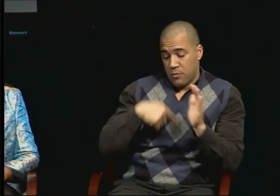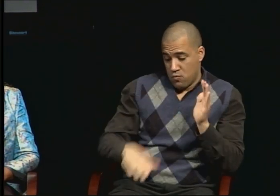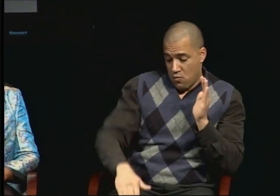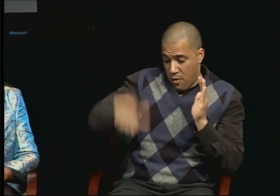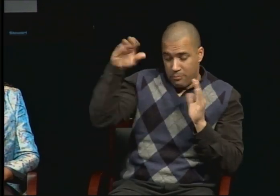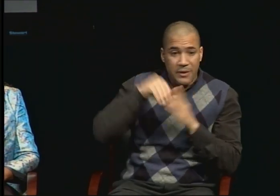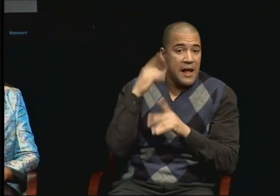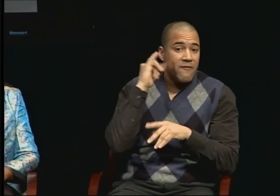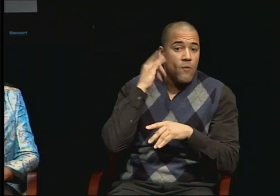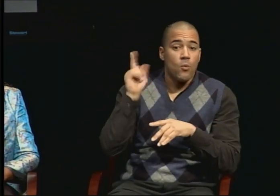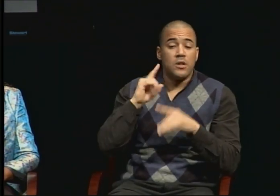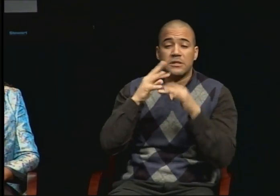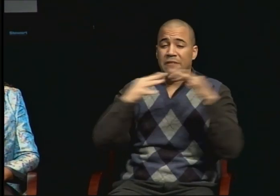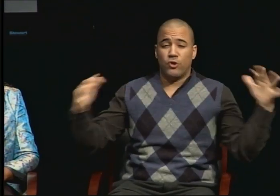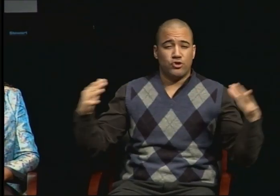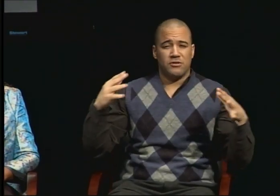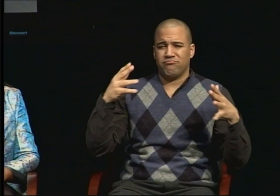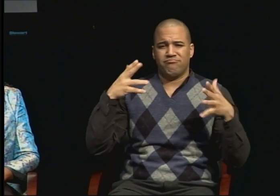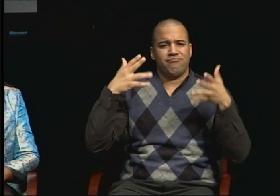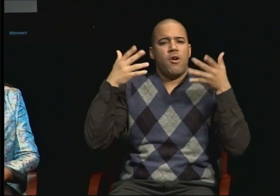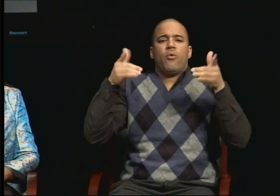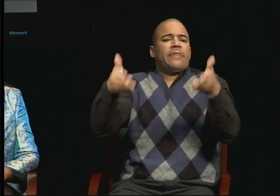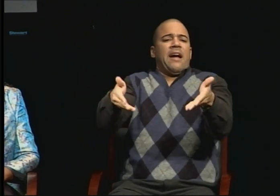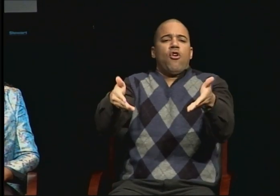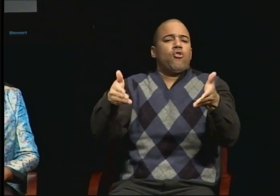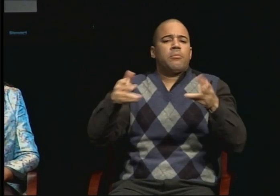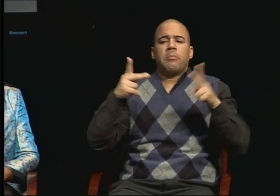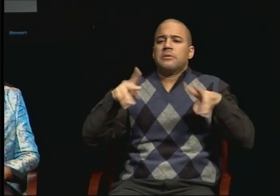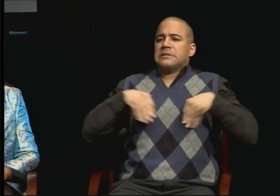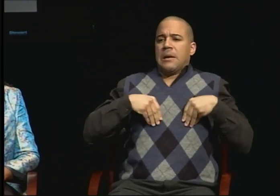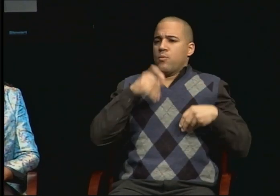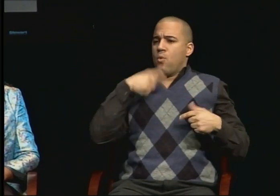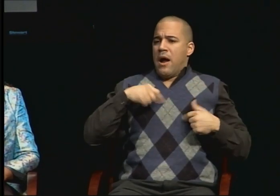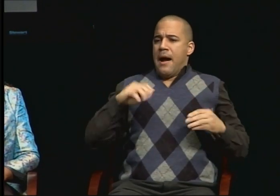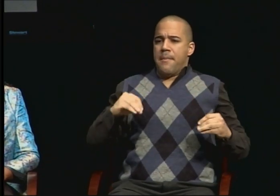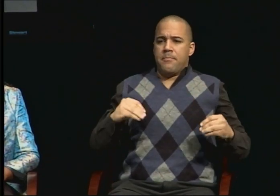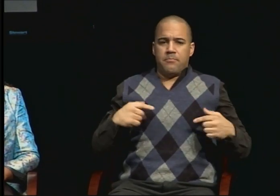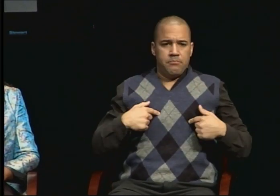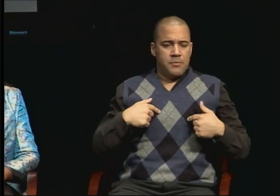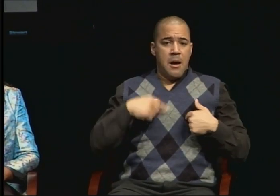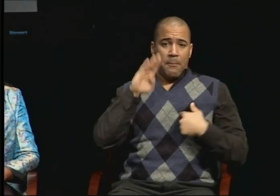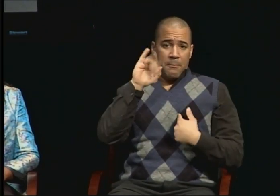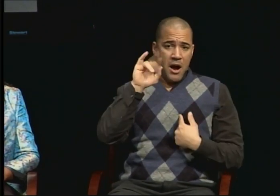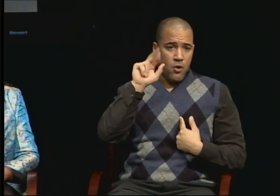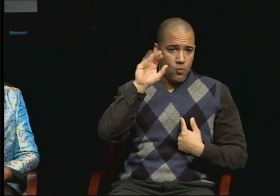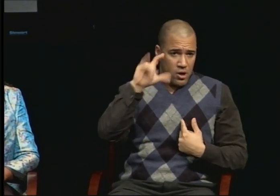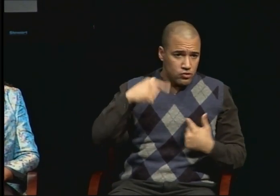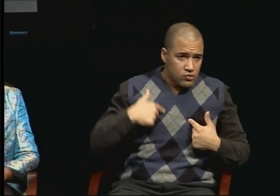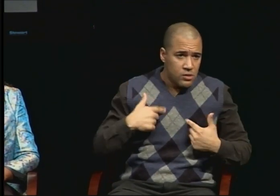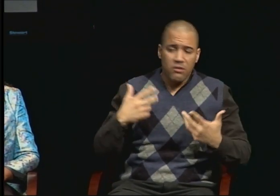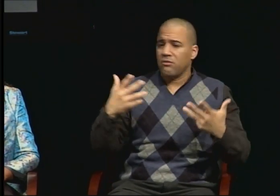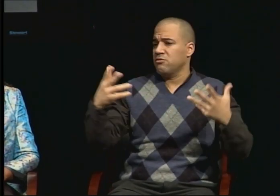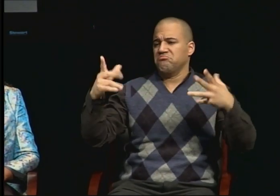I've always accepted who I was. I'm biracial and I've always accepted myself for who I am. When I went into the schools for the deaf